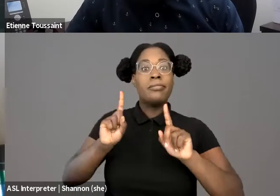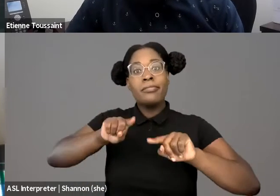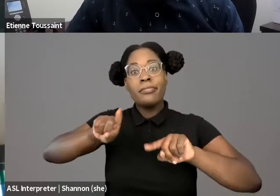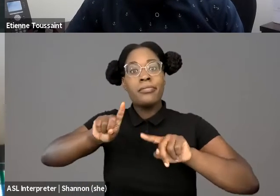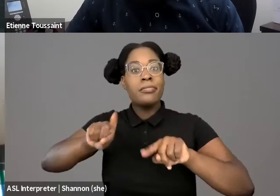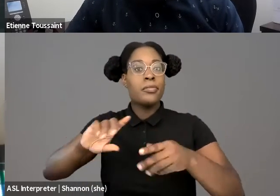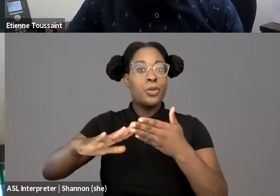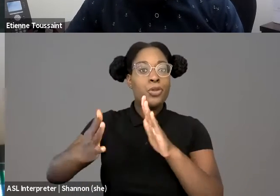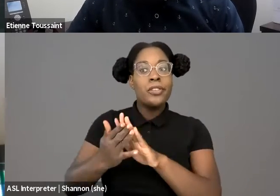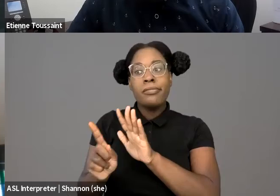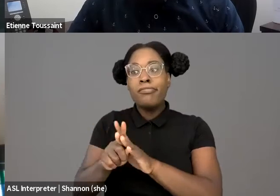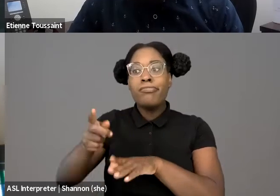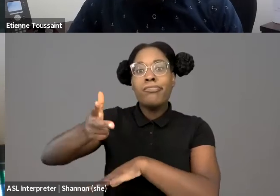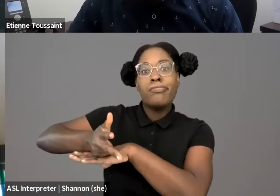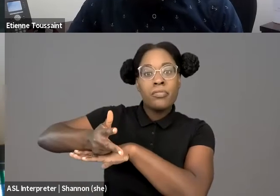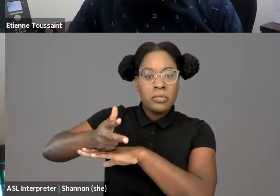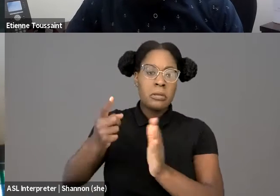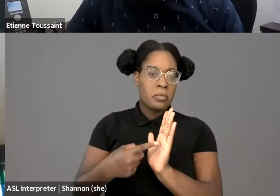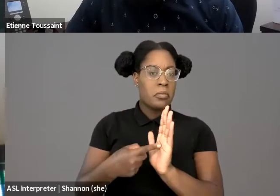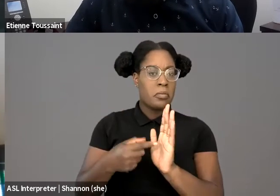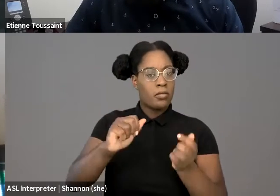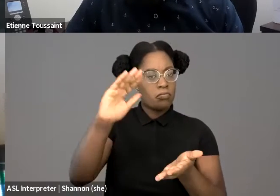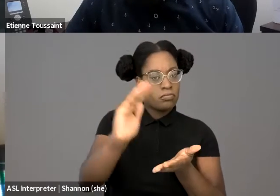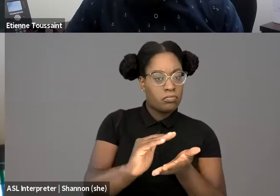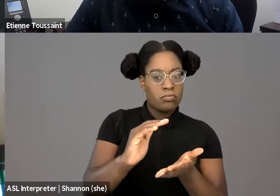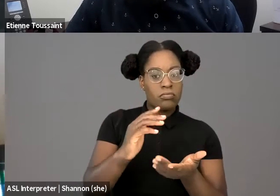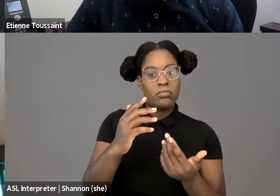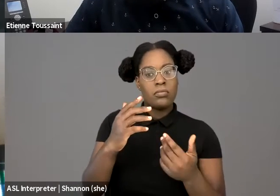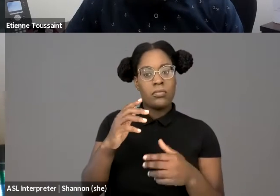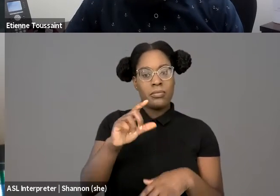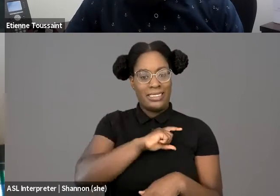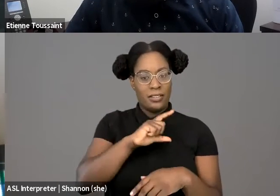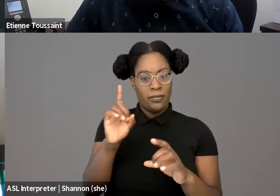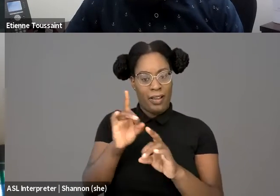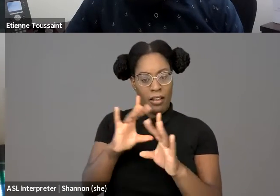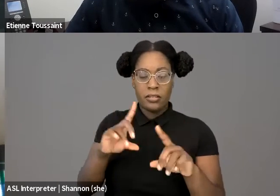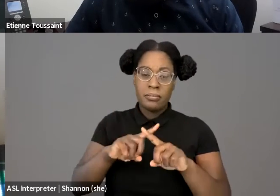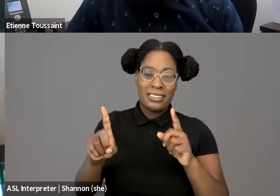but it can more importantly document police violence on the backend. And even more importantly,